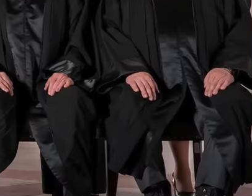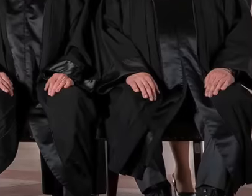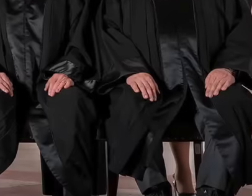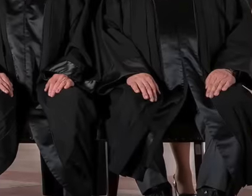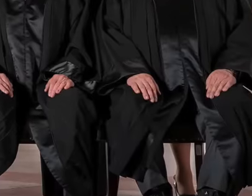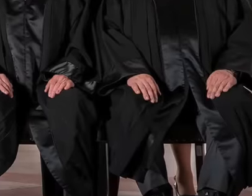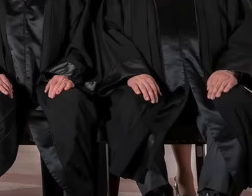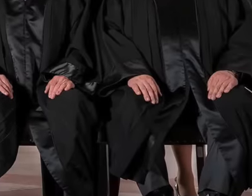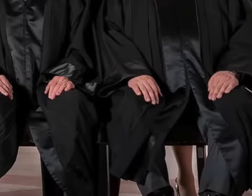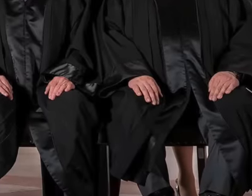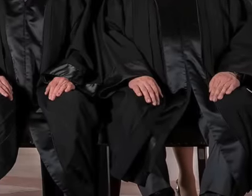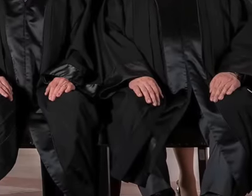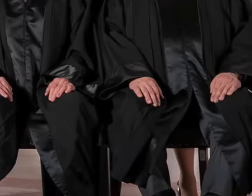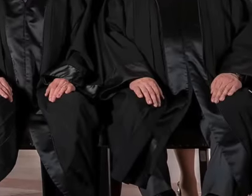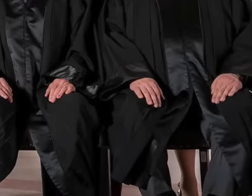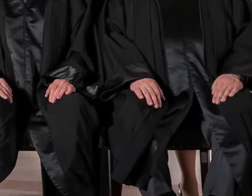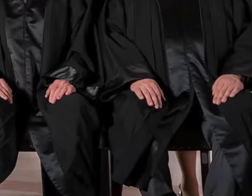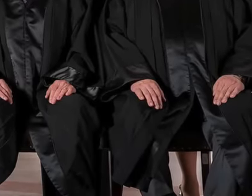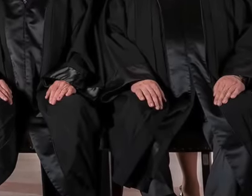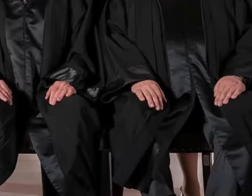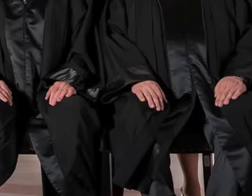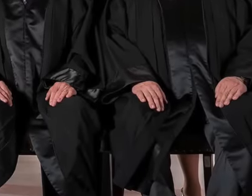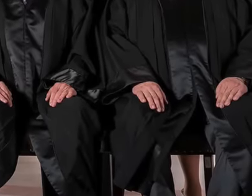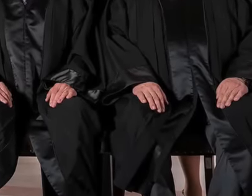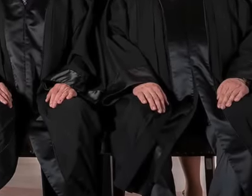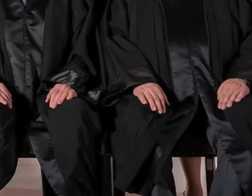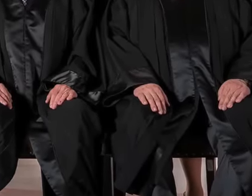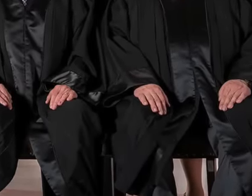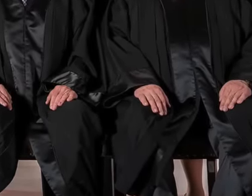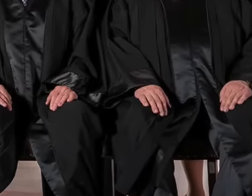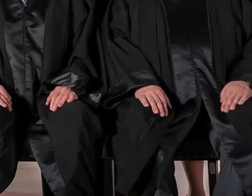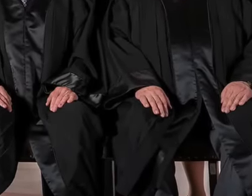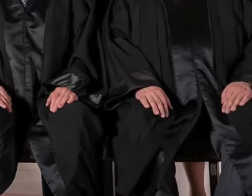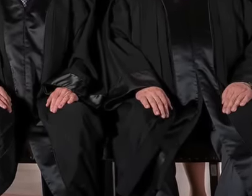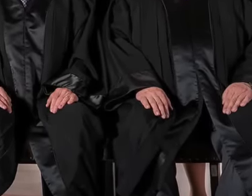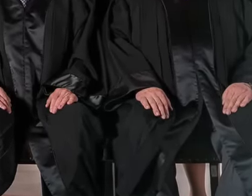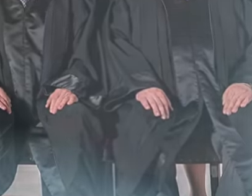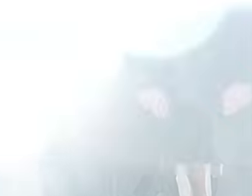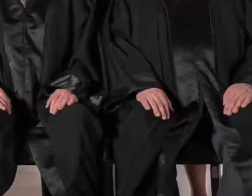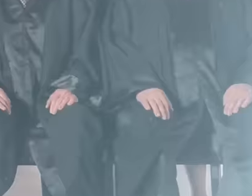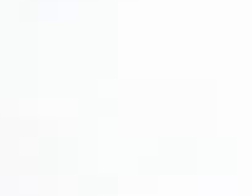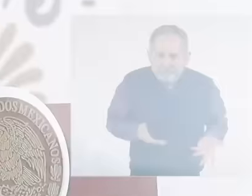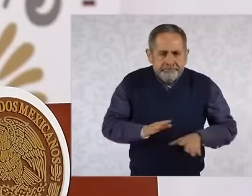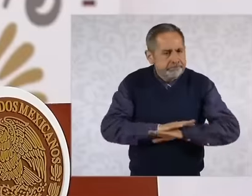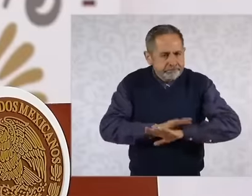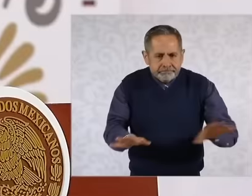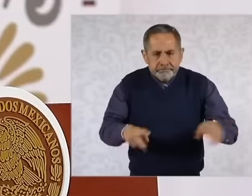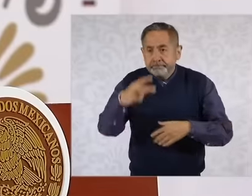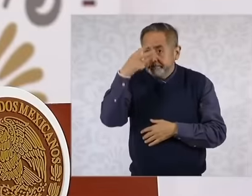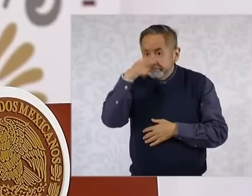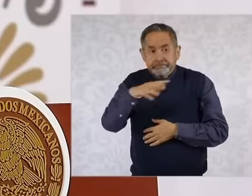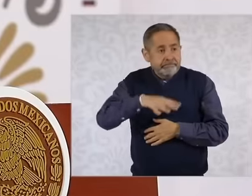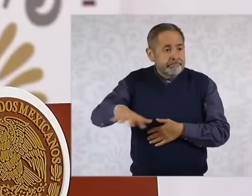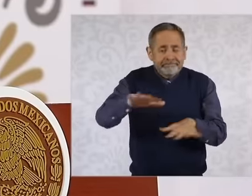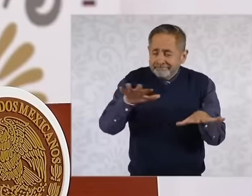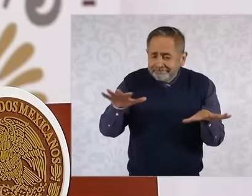a doubt did not like them at all because they know that they have one foot on the street